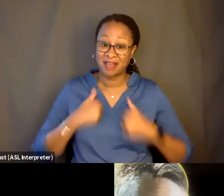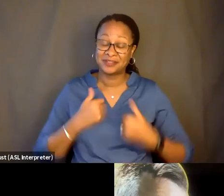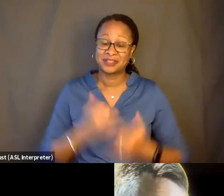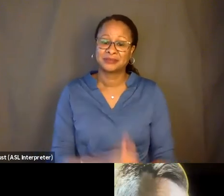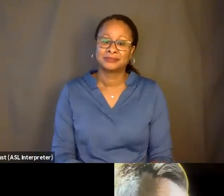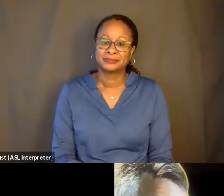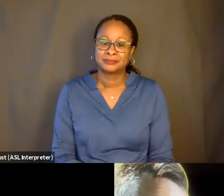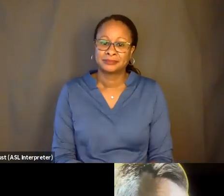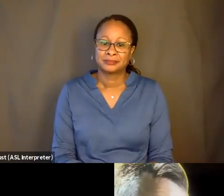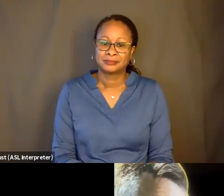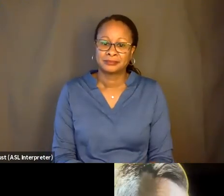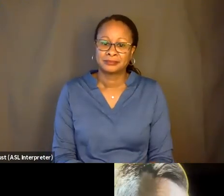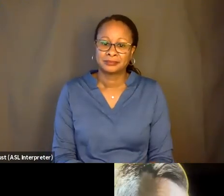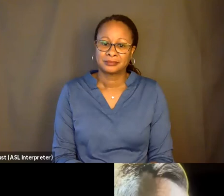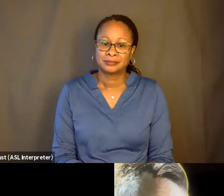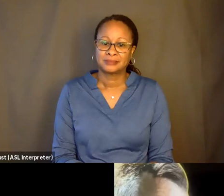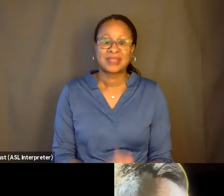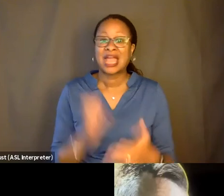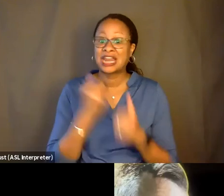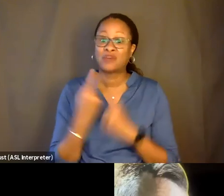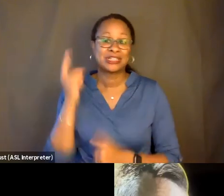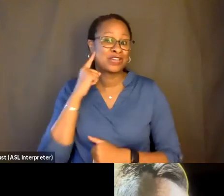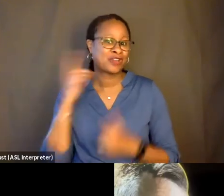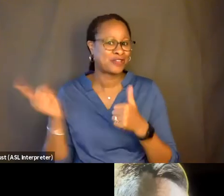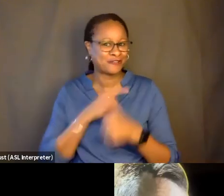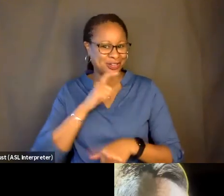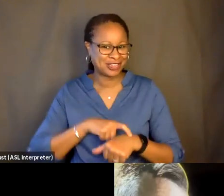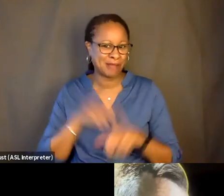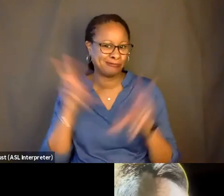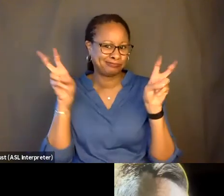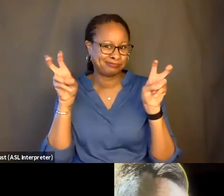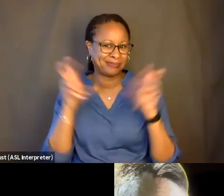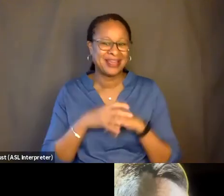And everyone's sort of hearing it for the first time. So they ask different questions.